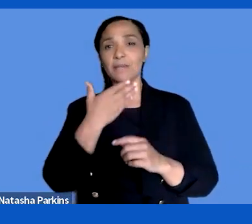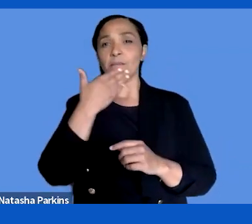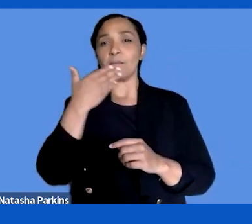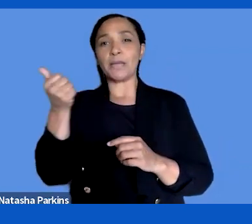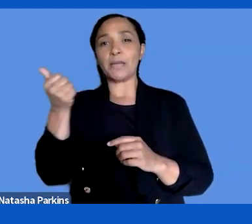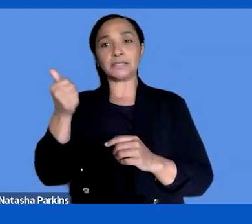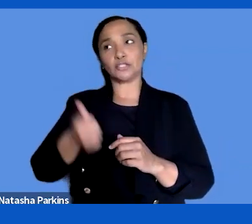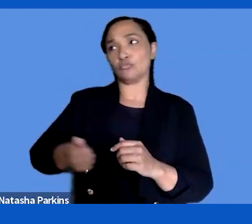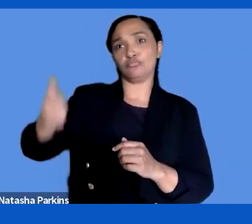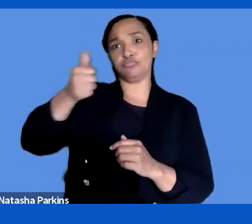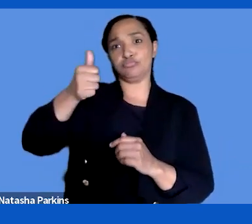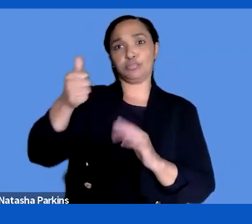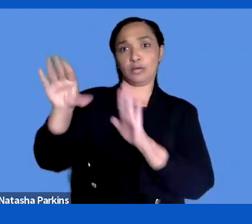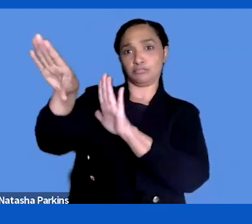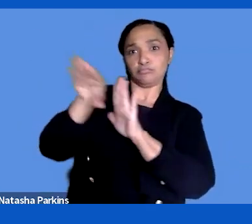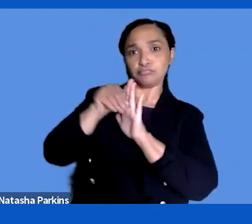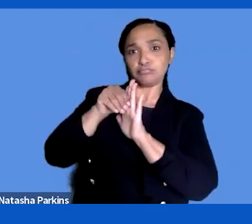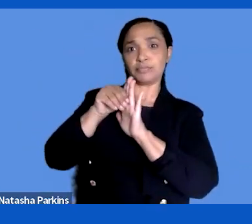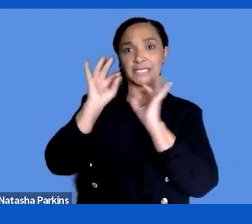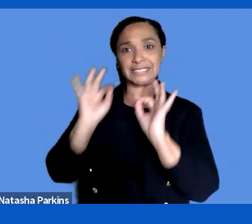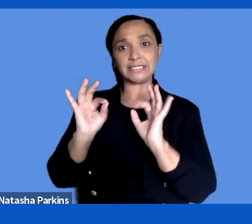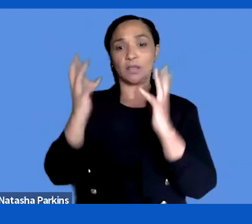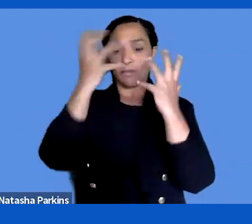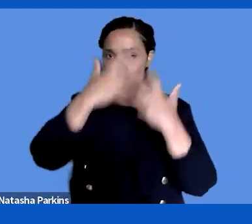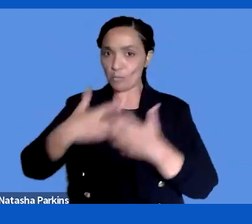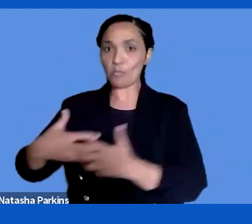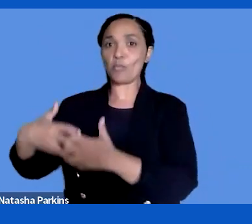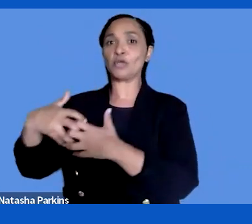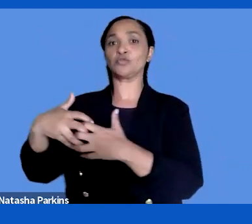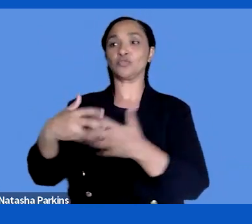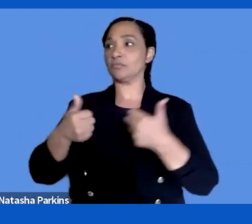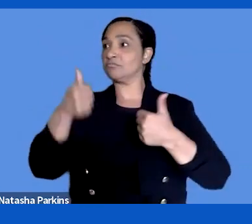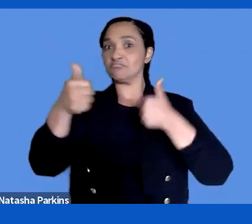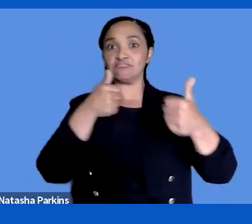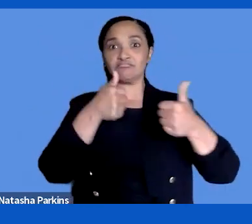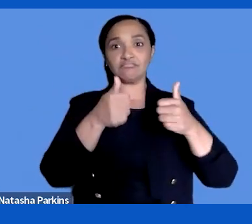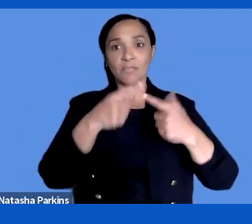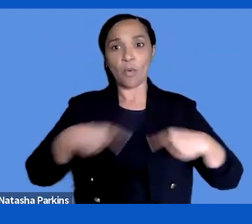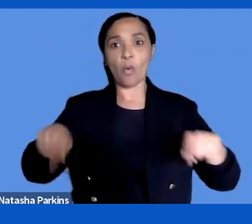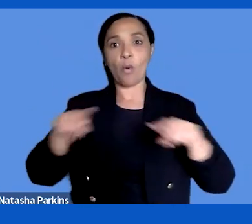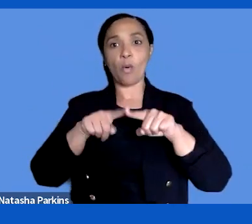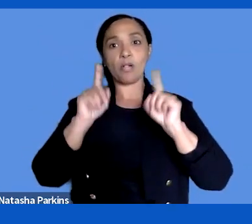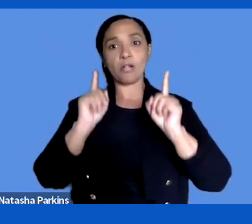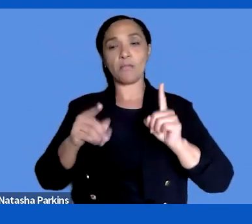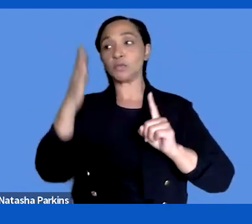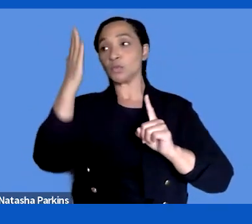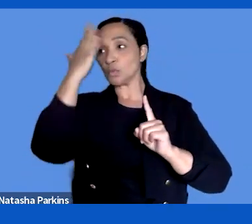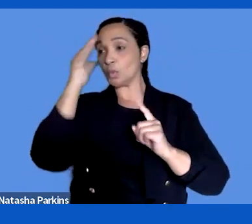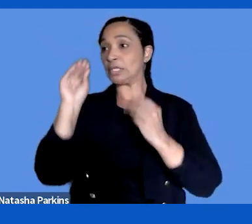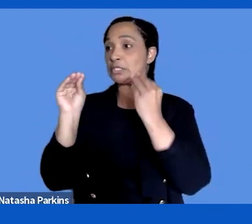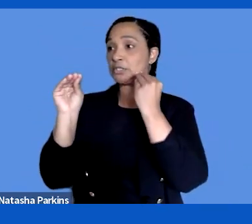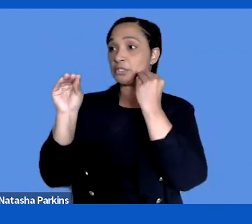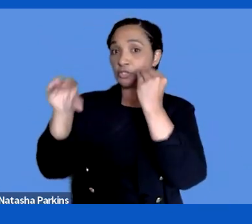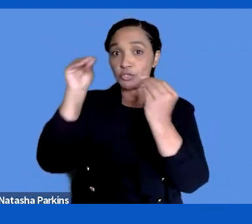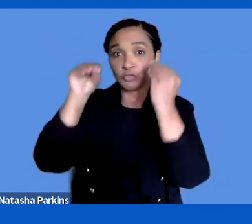mainstream and we need to raise awareness. Like we need to teach and educate designers,